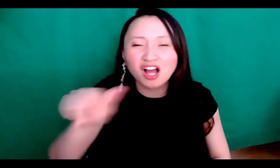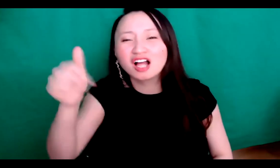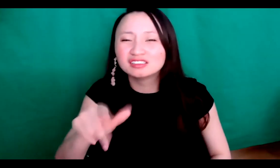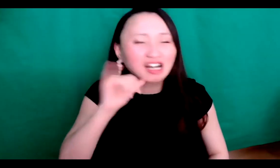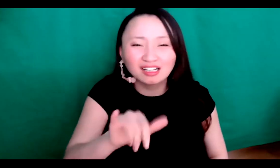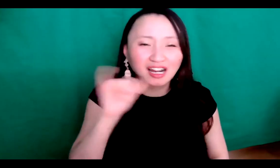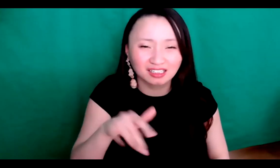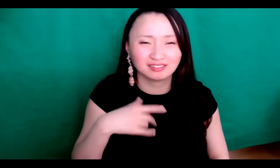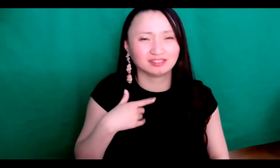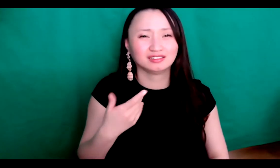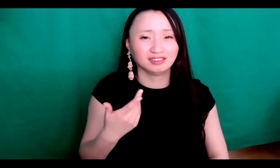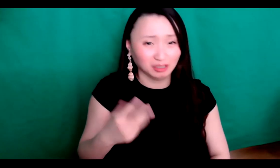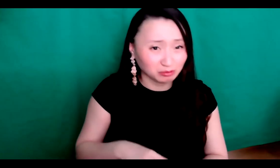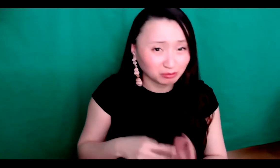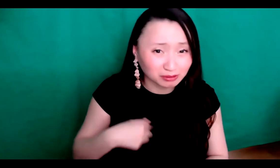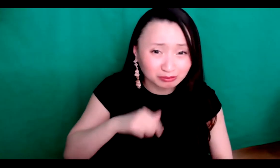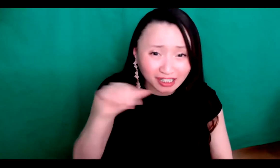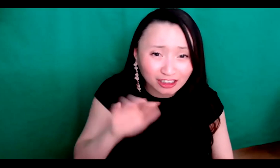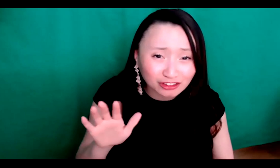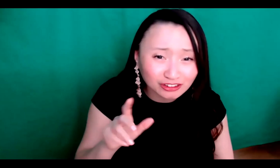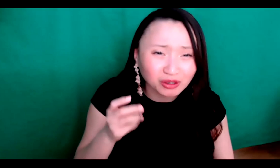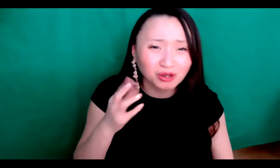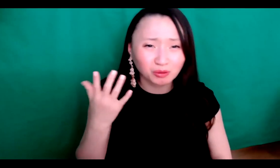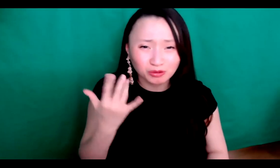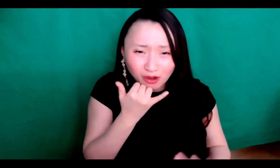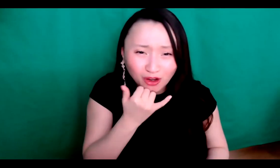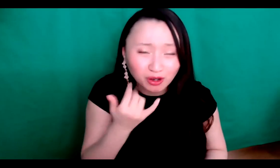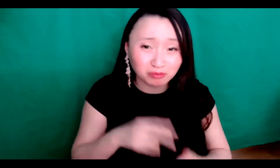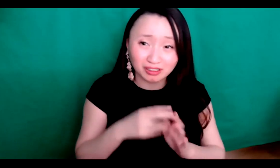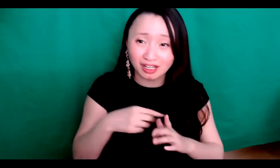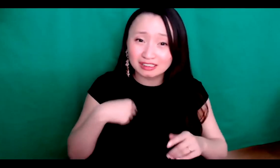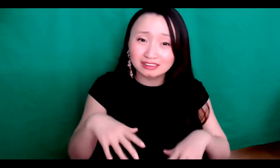you know, people will say, You're not like anybody else, and I'm like I'm not like Asian